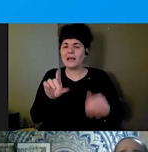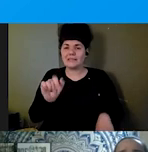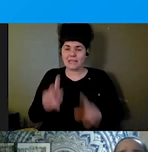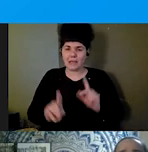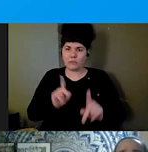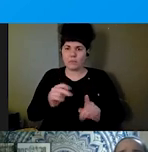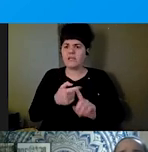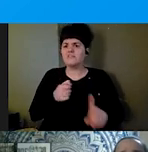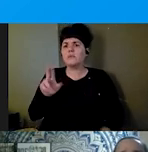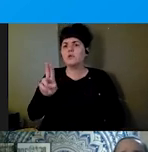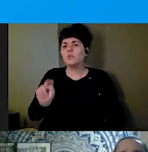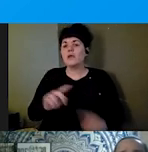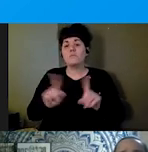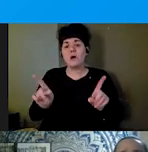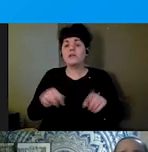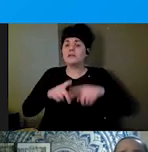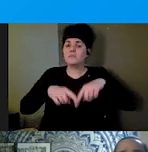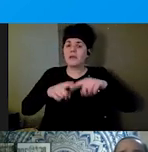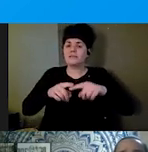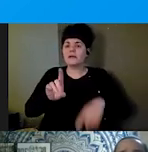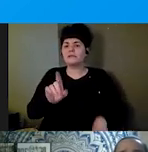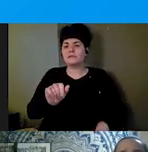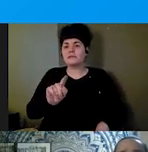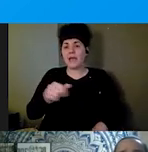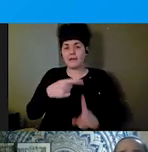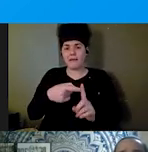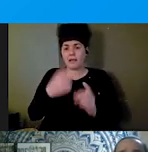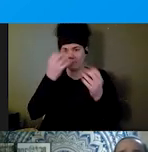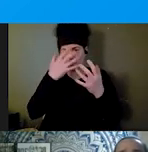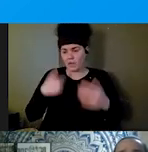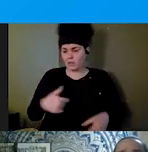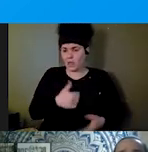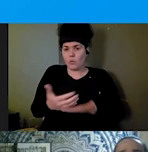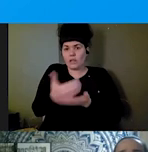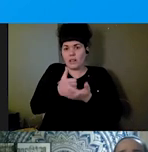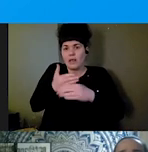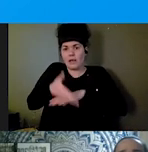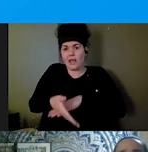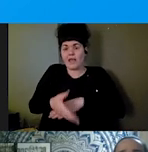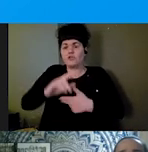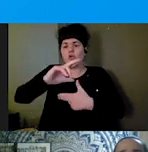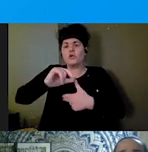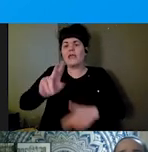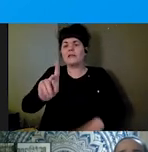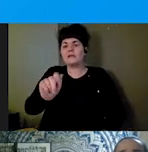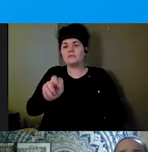feedback from Hurricane Katrina and other global events. And also during Hurricane